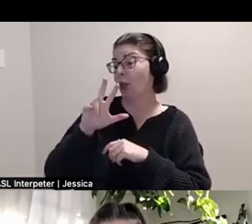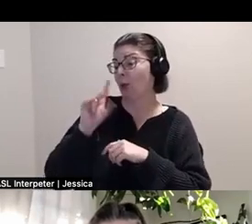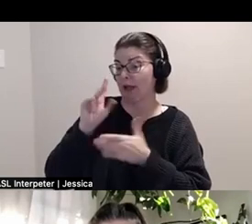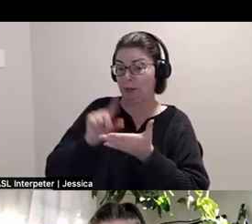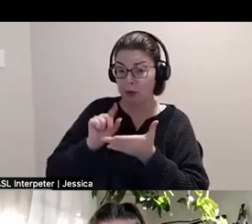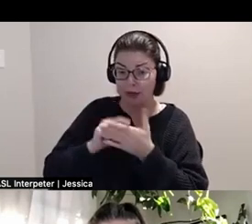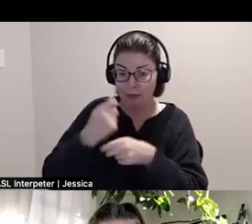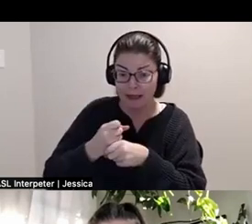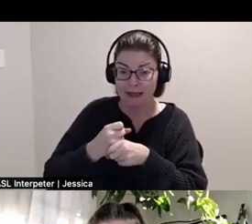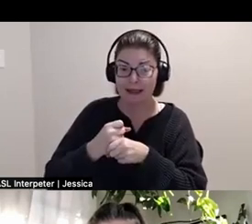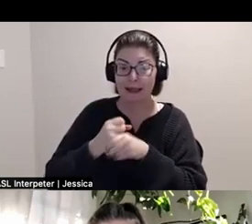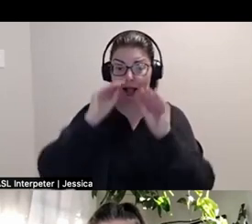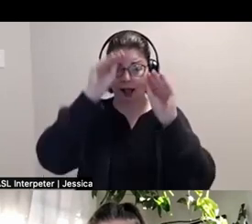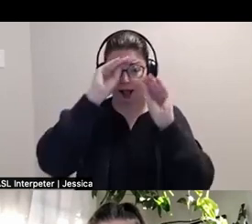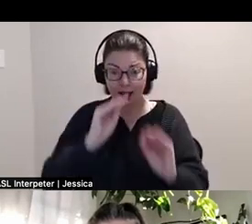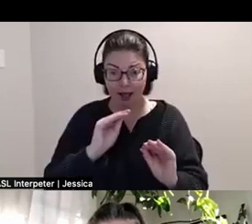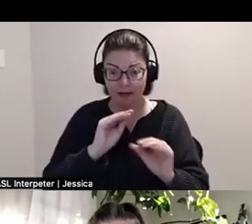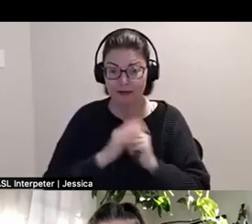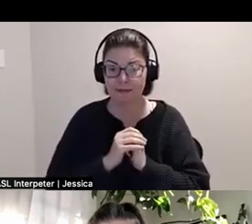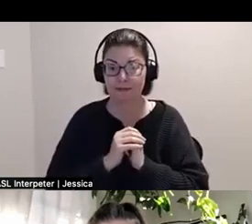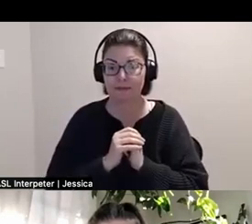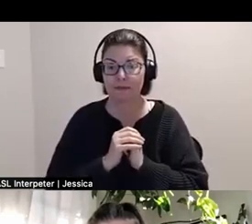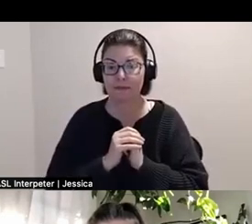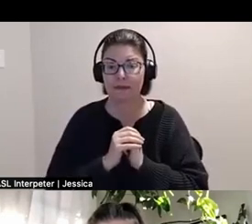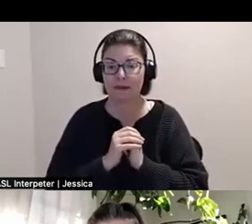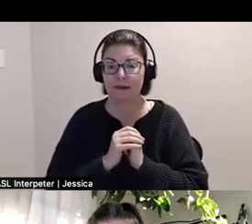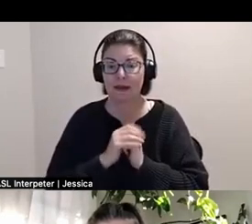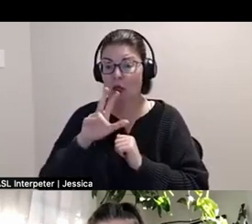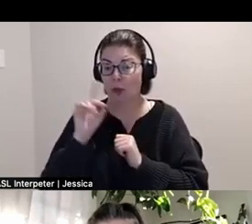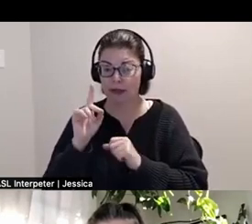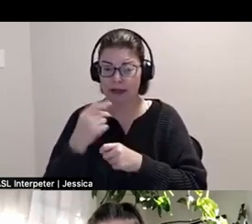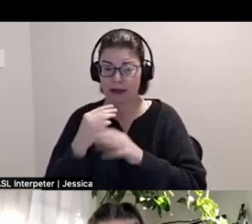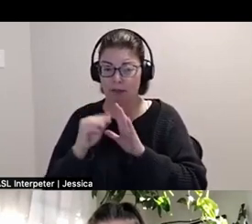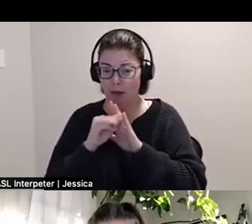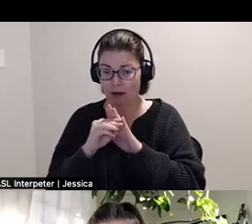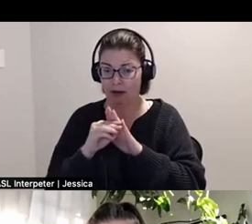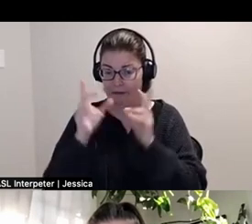and photography, their work seems, seeks to make space for the body in pain,